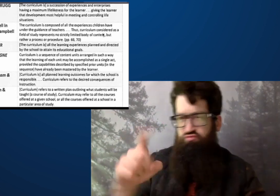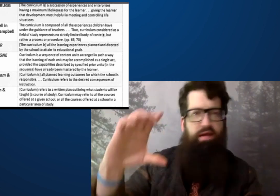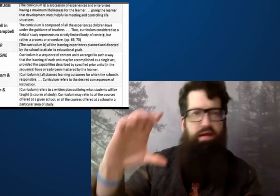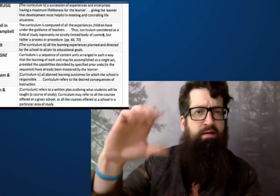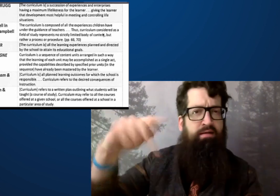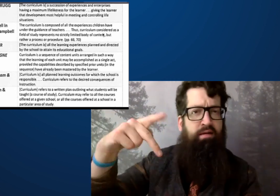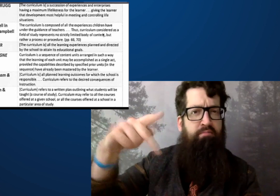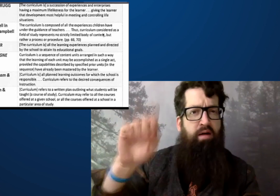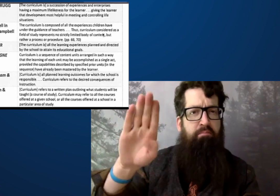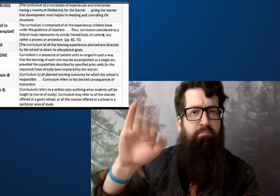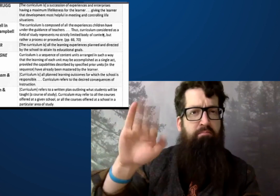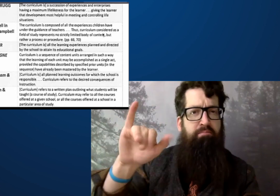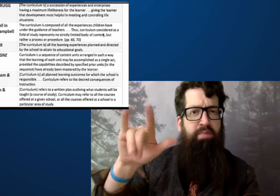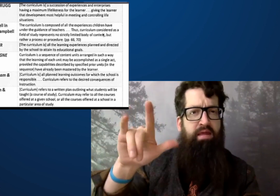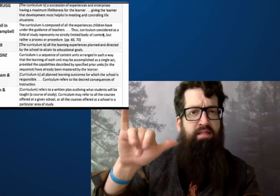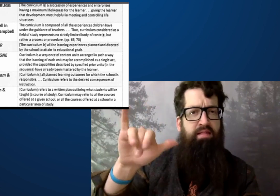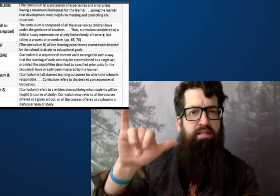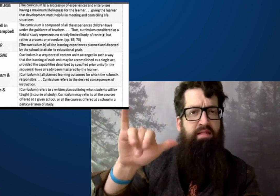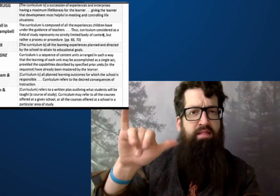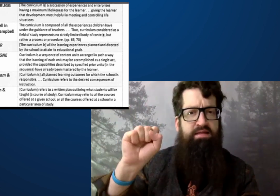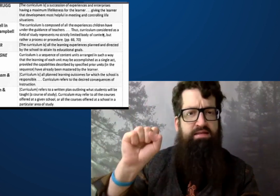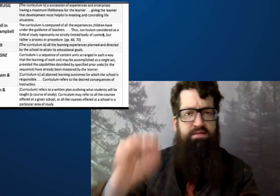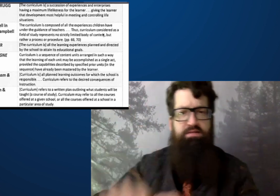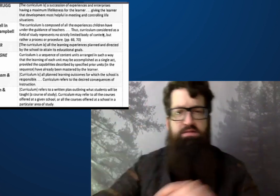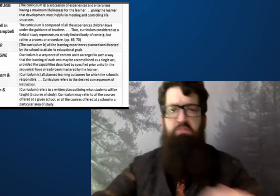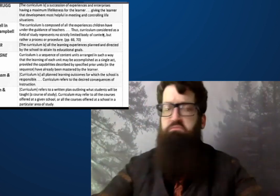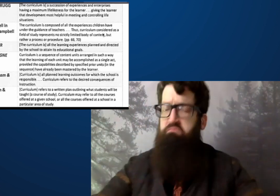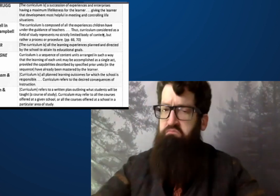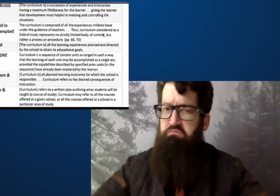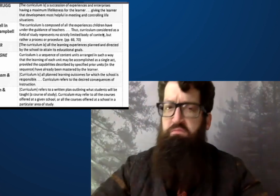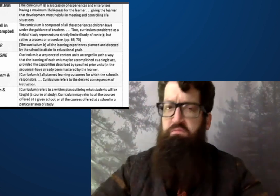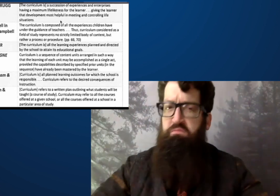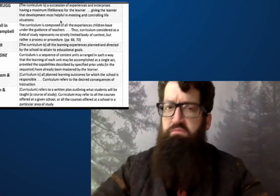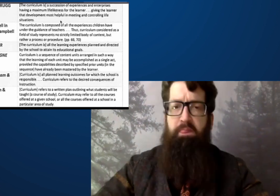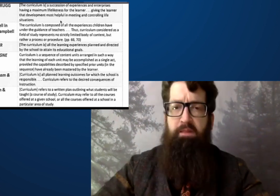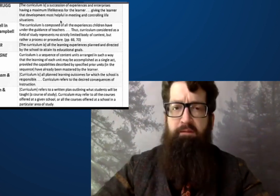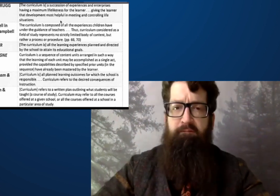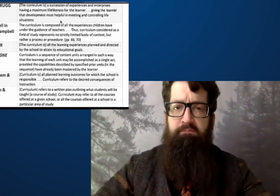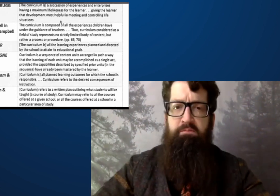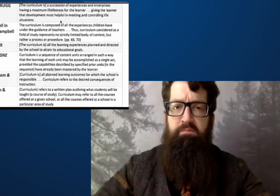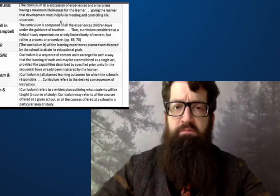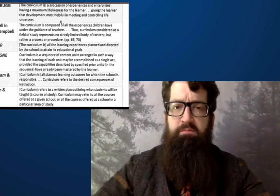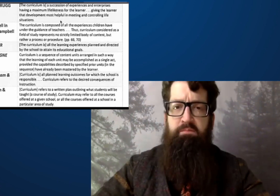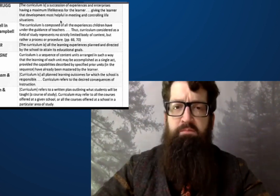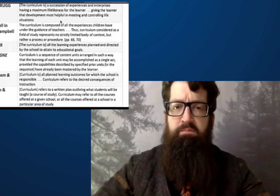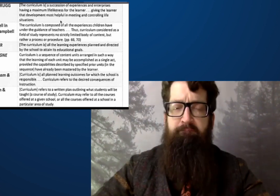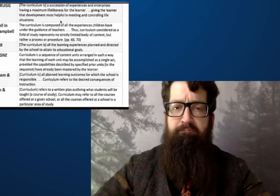For me, the word that pops up is capabilities.